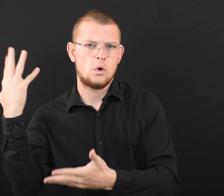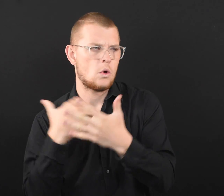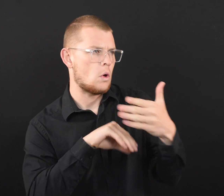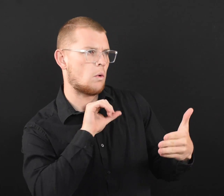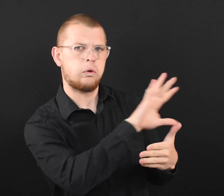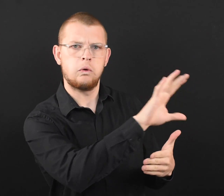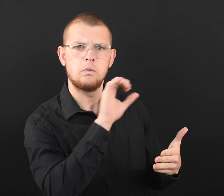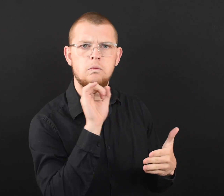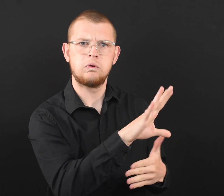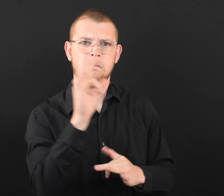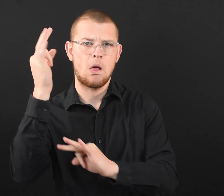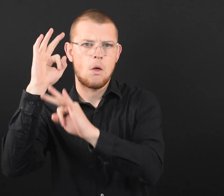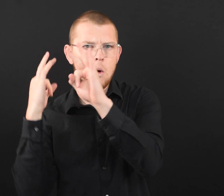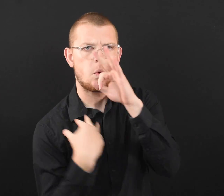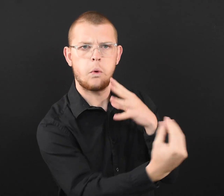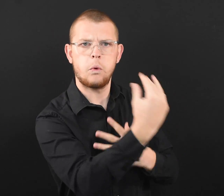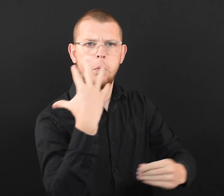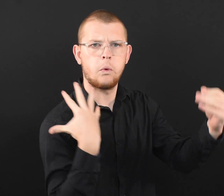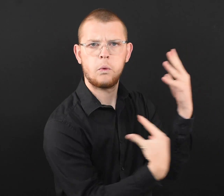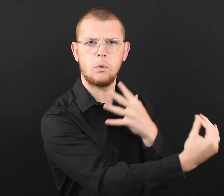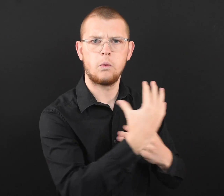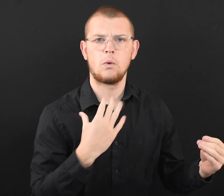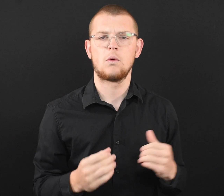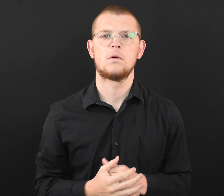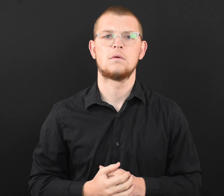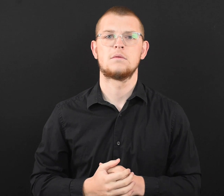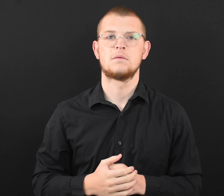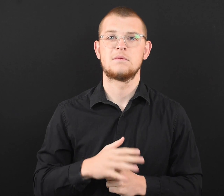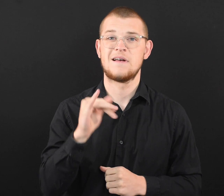to an open window blowing outside. This helps get